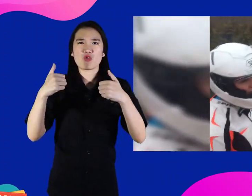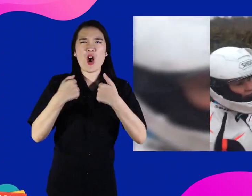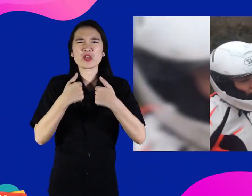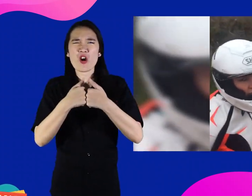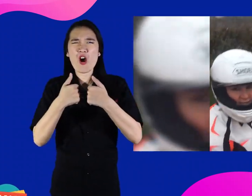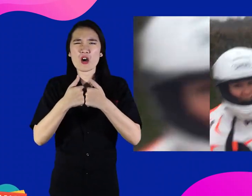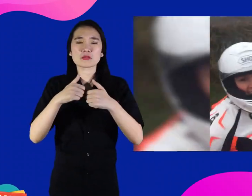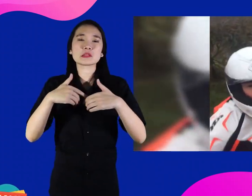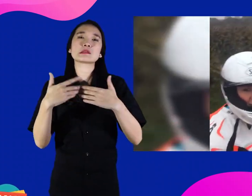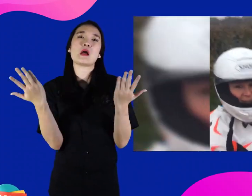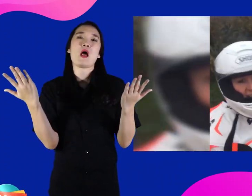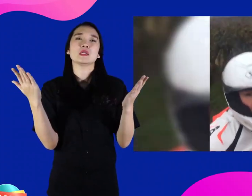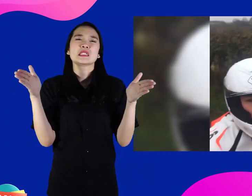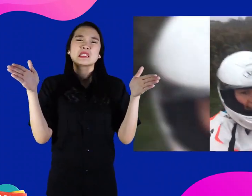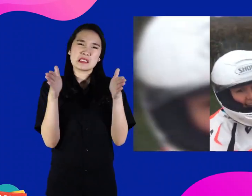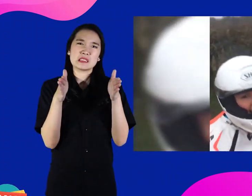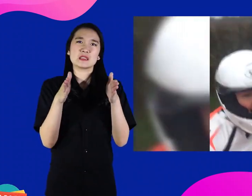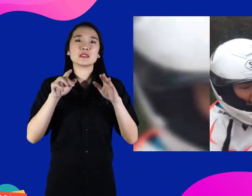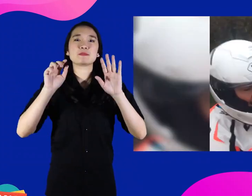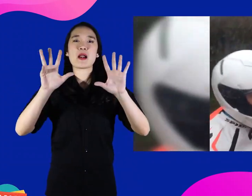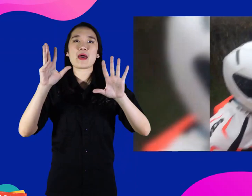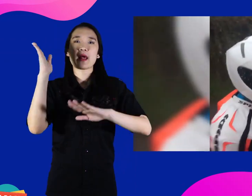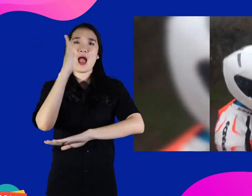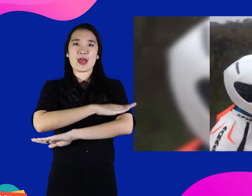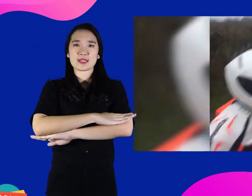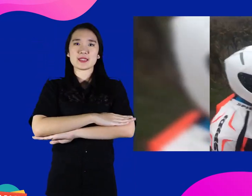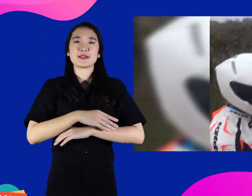the challenge finished shorter, only 9 days.